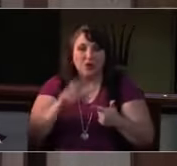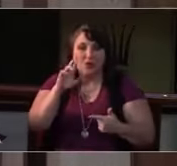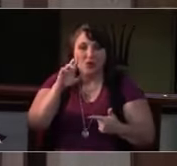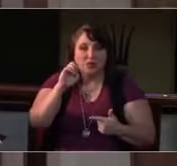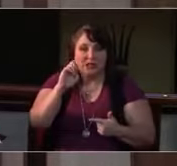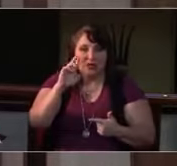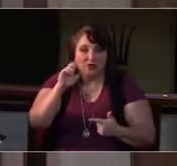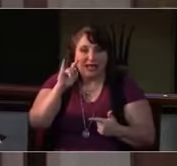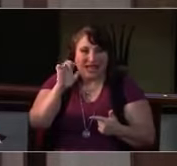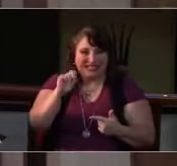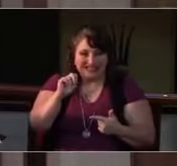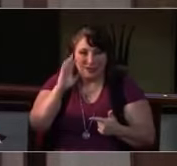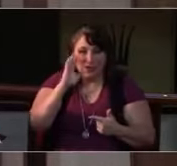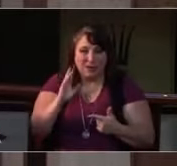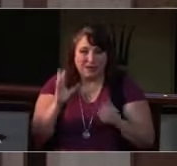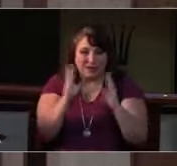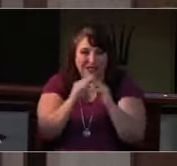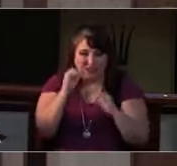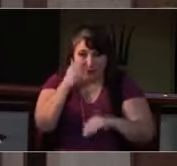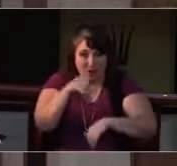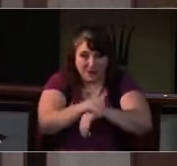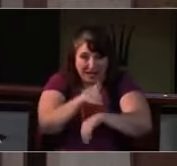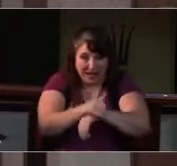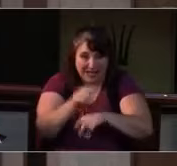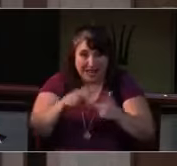Remember, you got a swing anchor in Jesus.